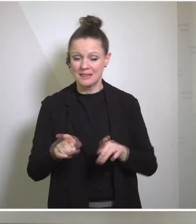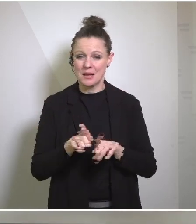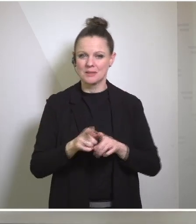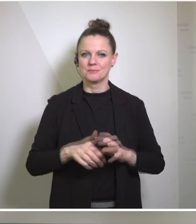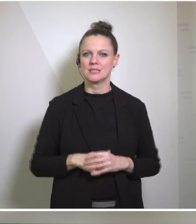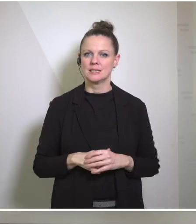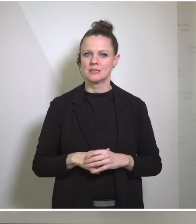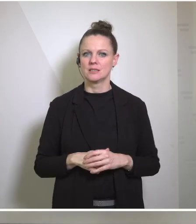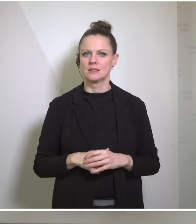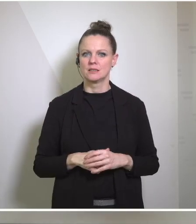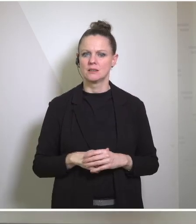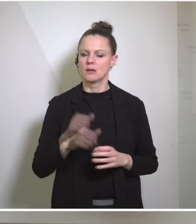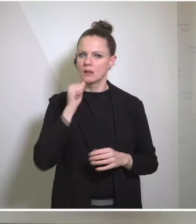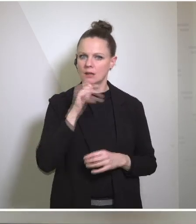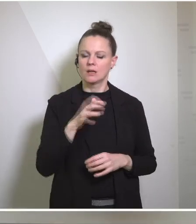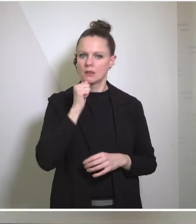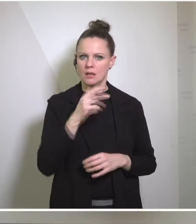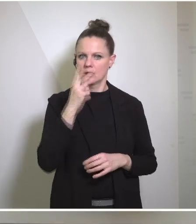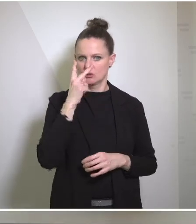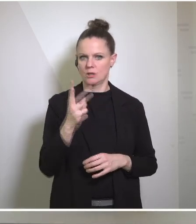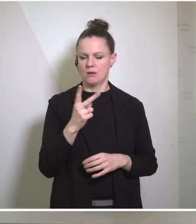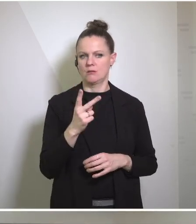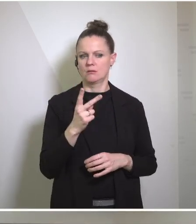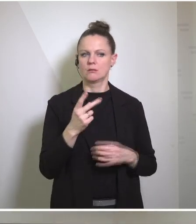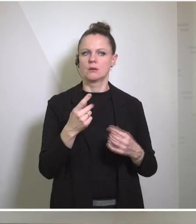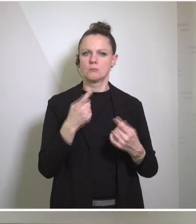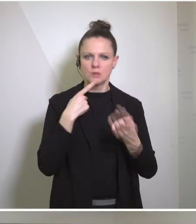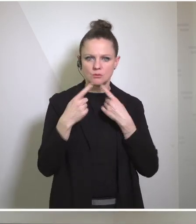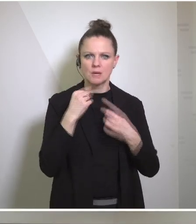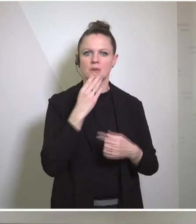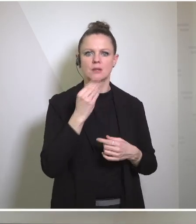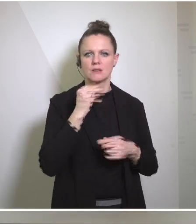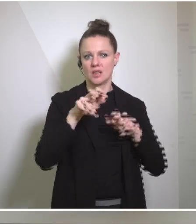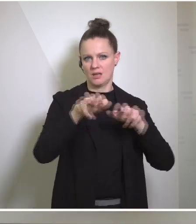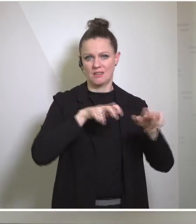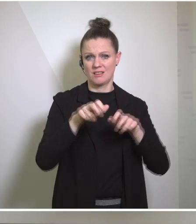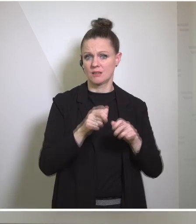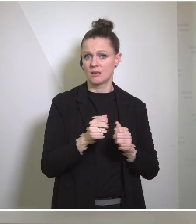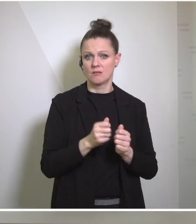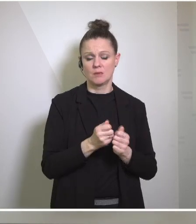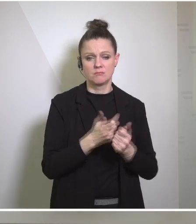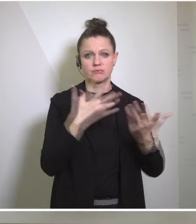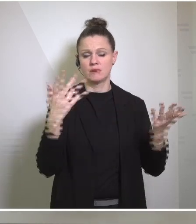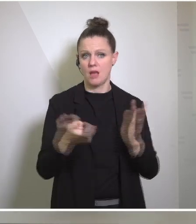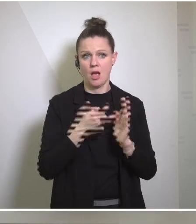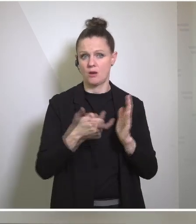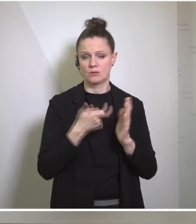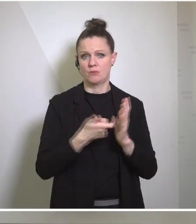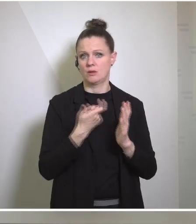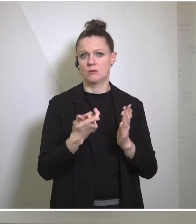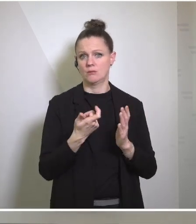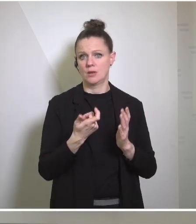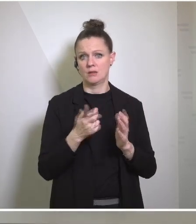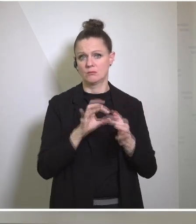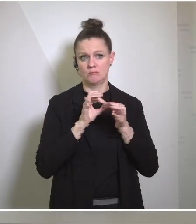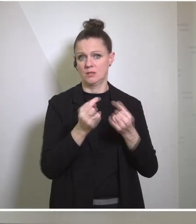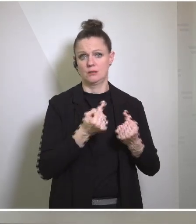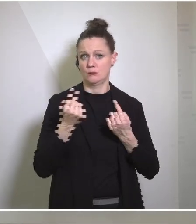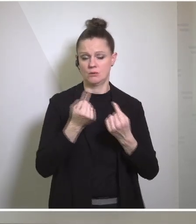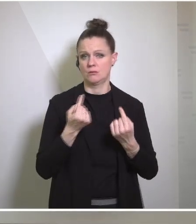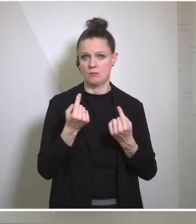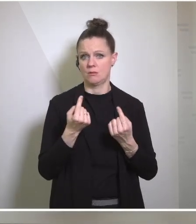single day with the Israeli government on all of the challenges that the situation poses to Israel,